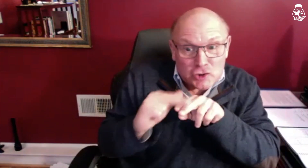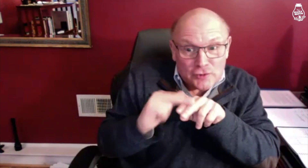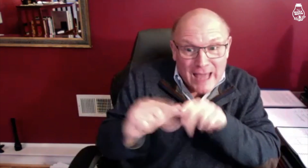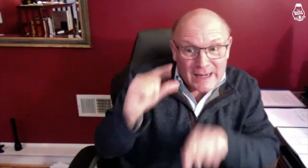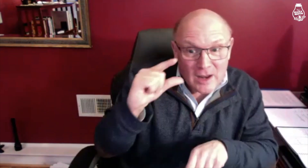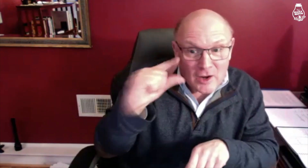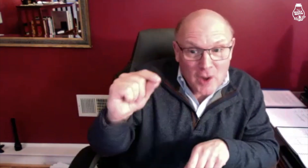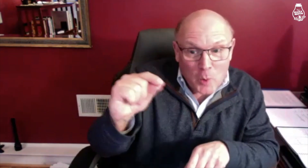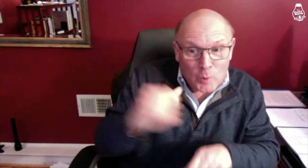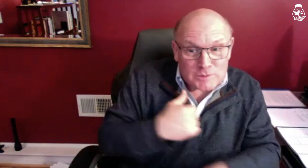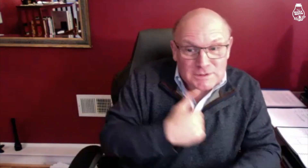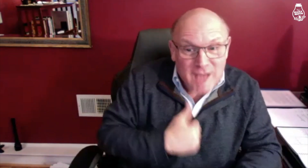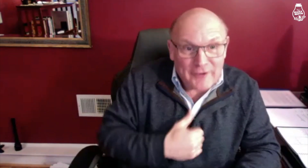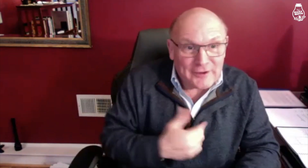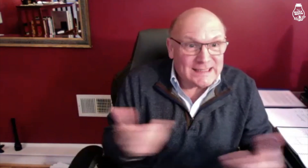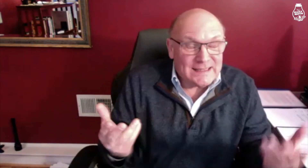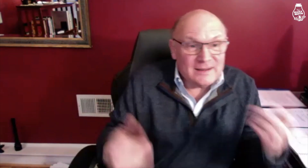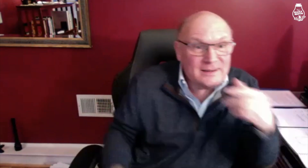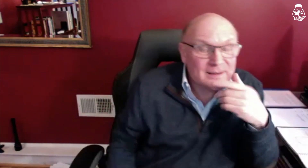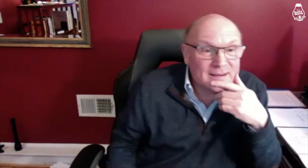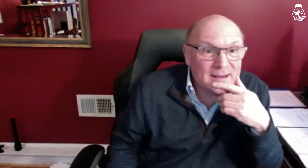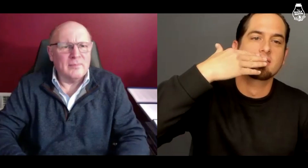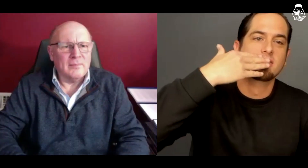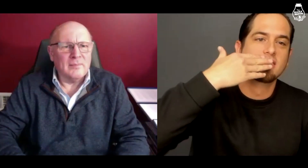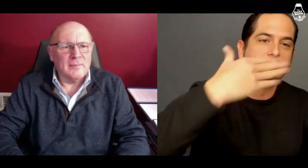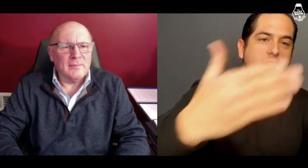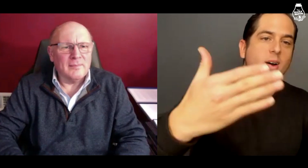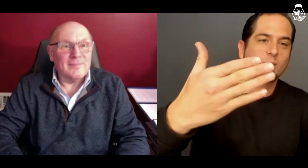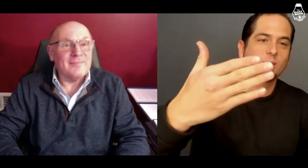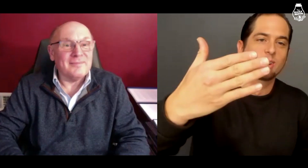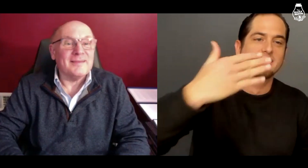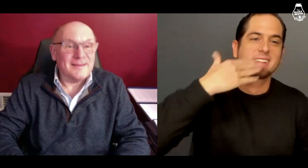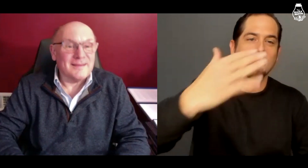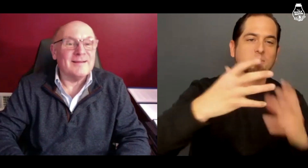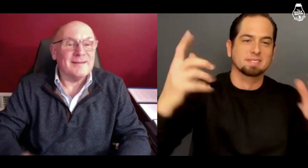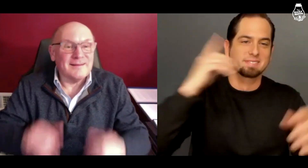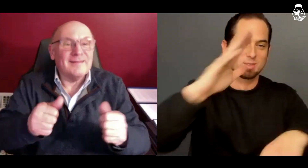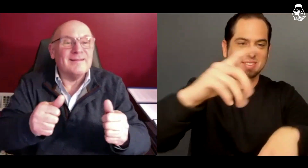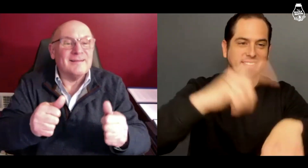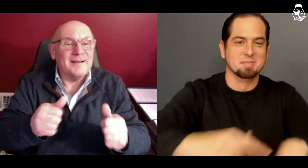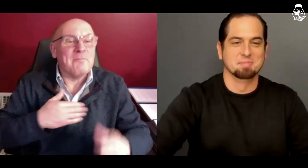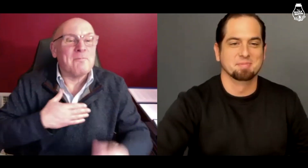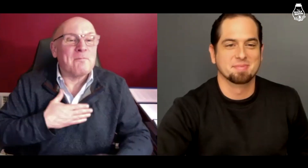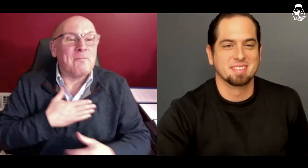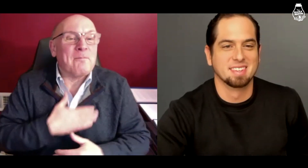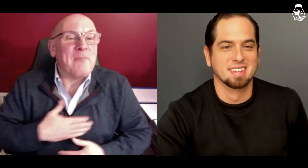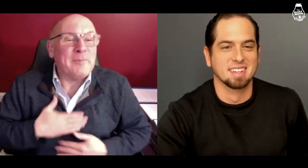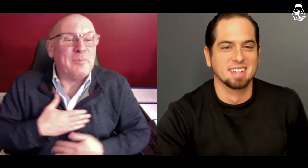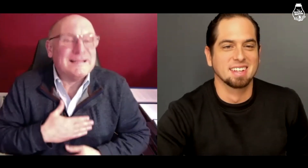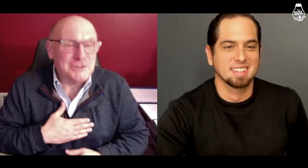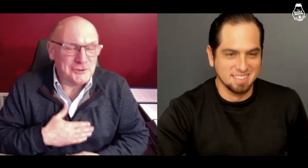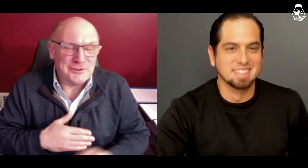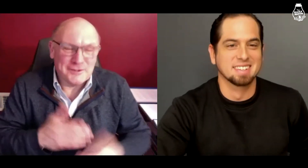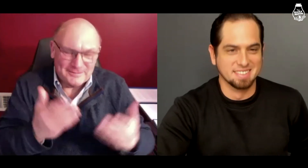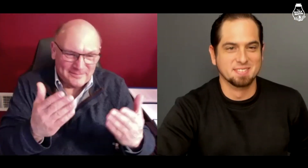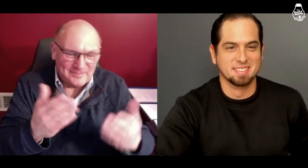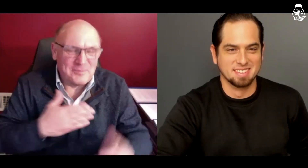the train is gone. Thank you so much for your time! It's my pleasure.